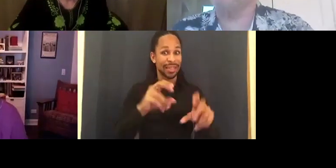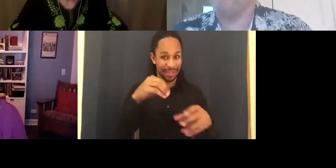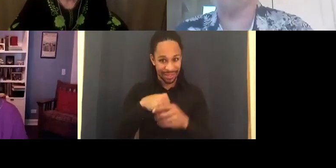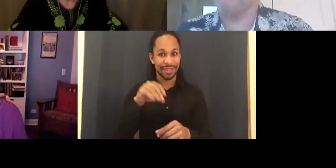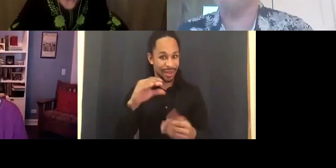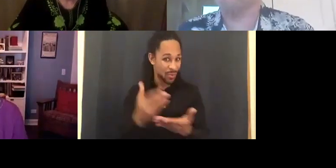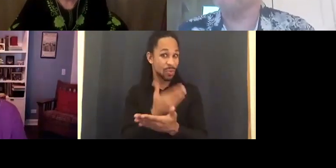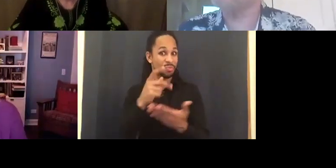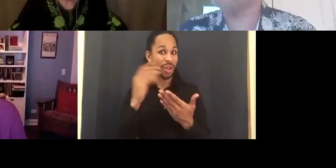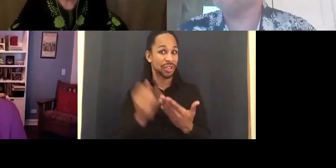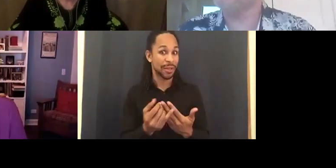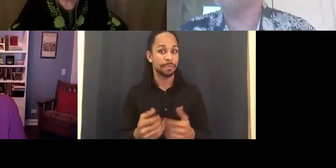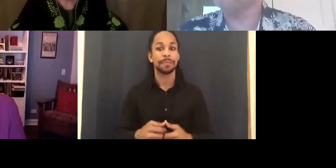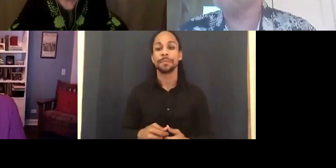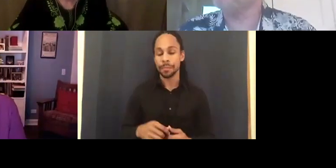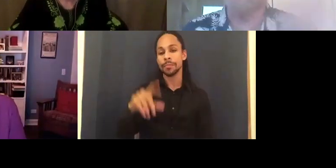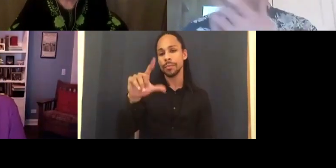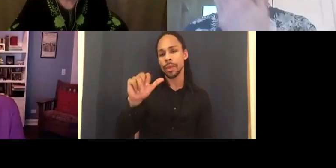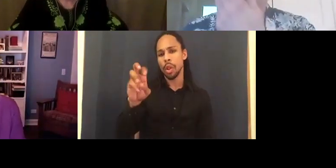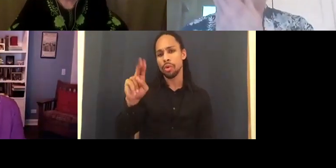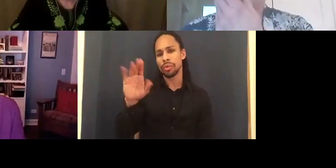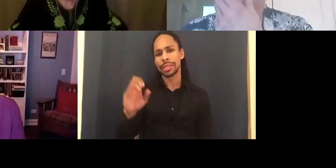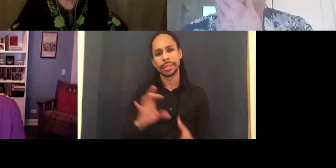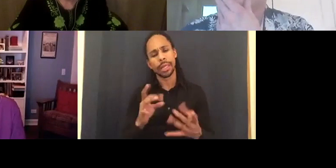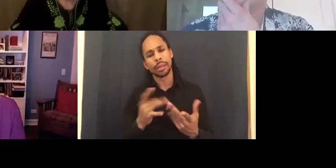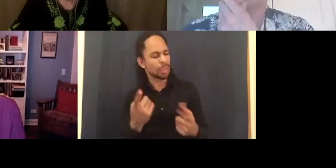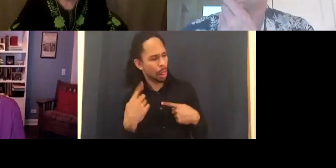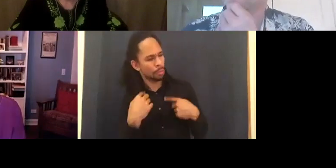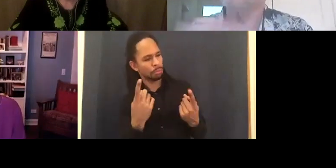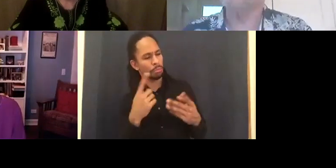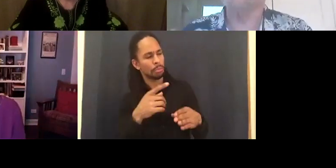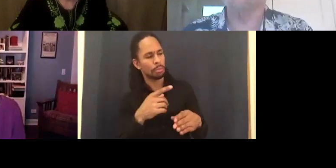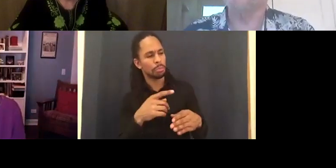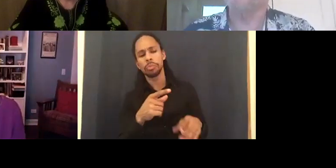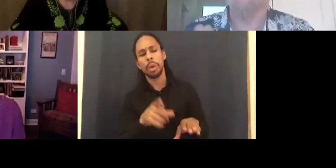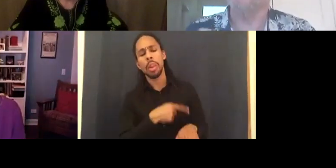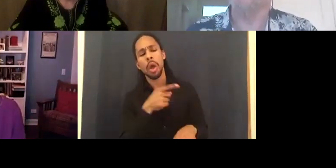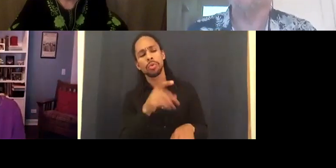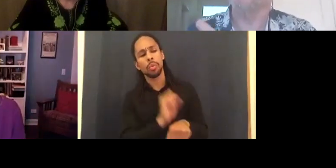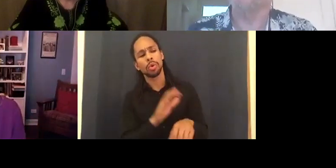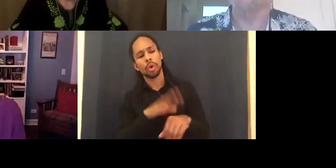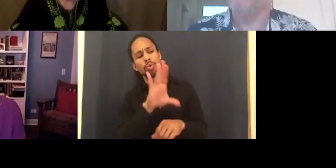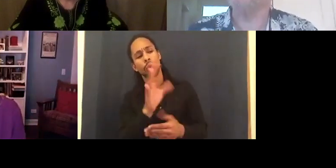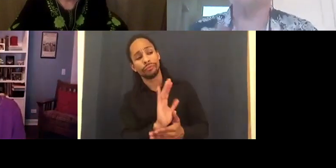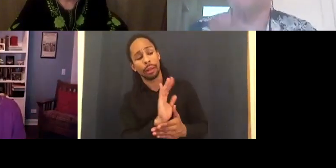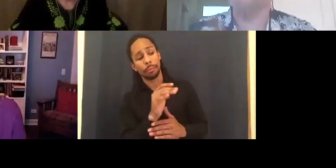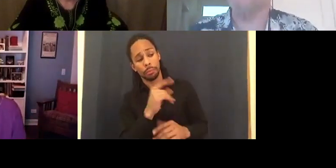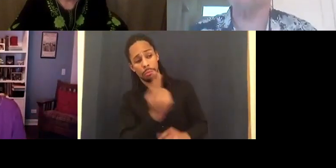When did you start working on the film? I would say 13 years. LAWRENCE CARTER LONG: 13 years.